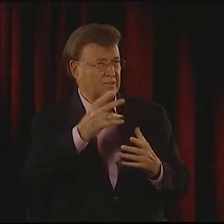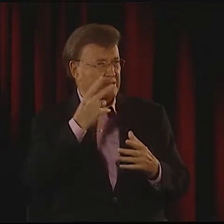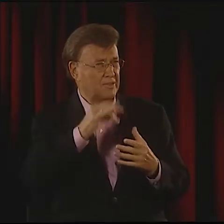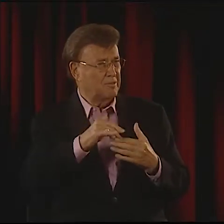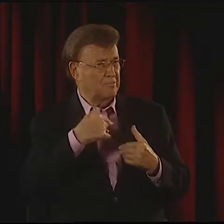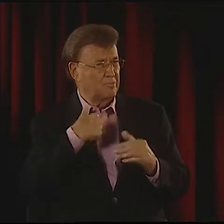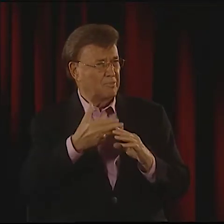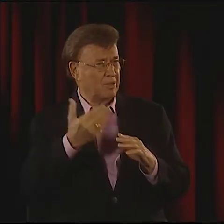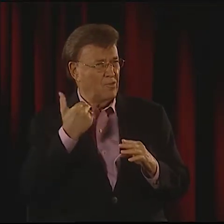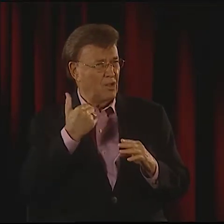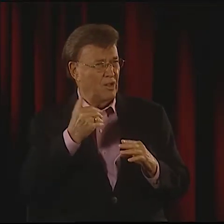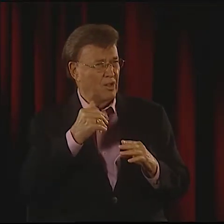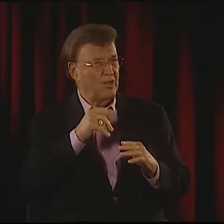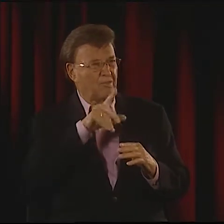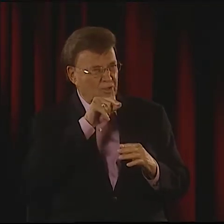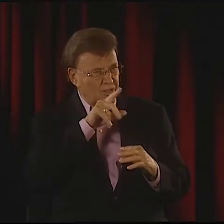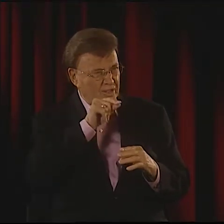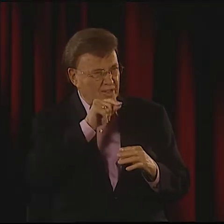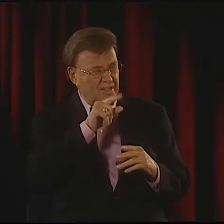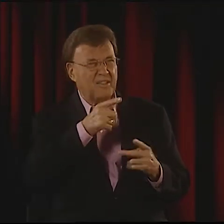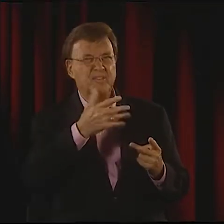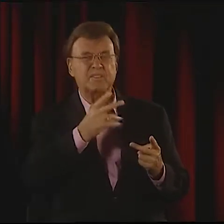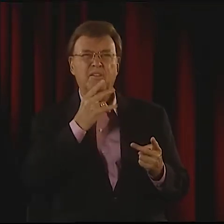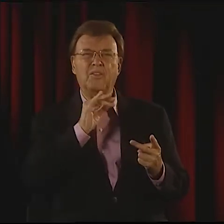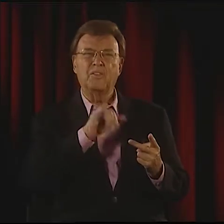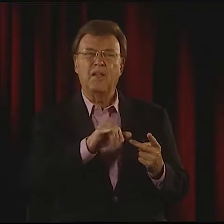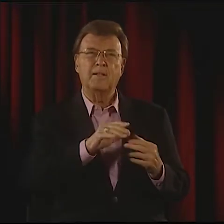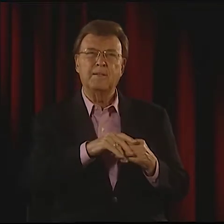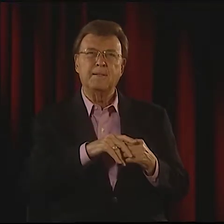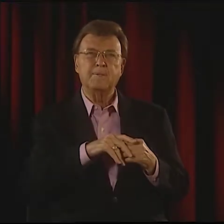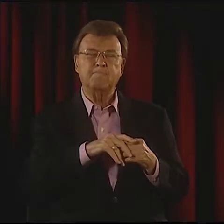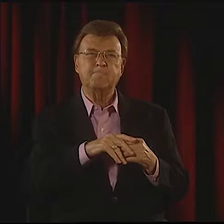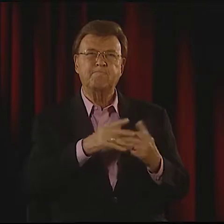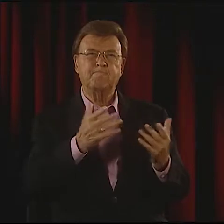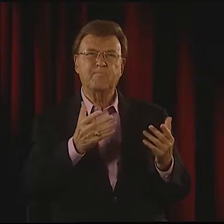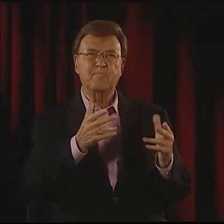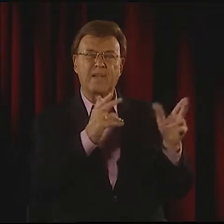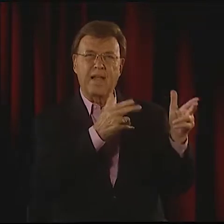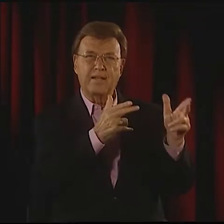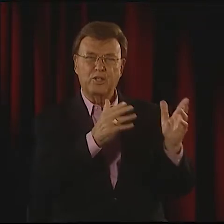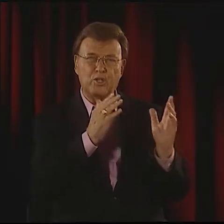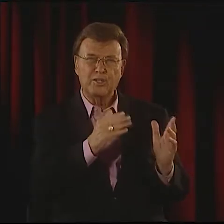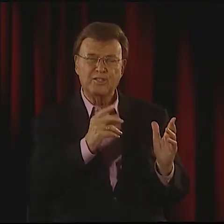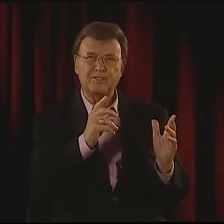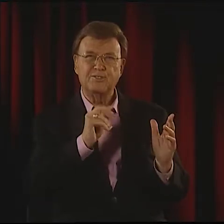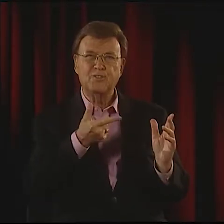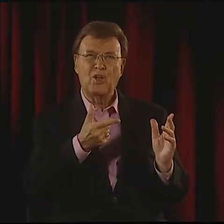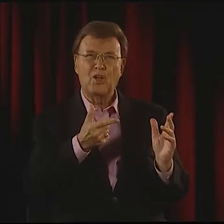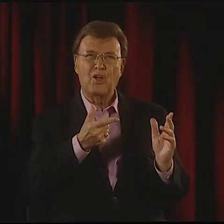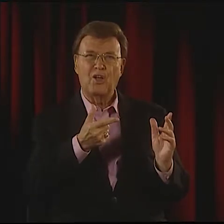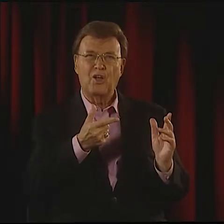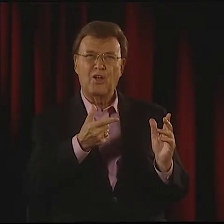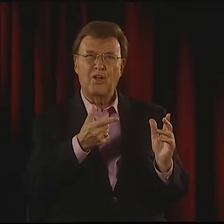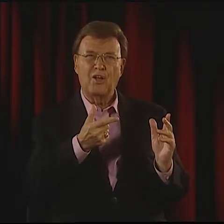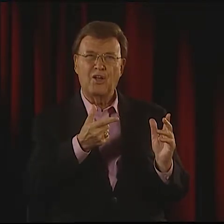LET ME SHOW YOU ONE. IT'S AN OLDER ONE. I'VE DONE IT SEVERAL YEARS AGO. I'M NOT SURE IF YOU'VE SEEN THIS ONE BEFORE.